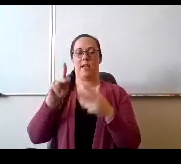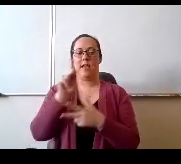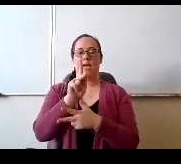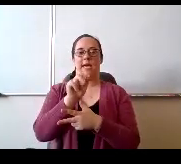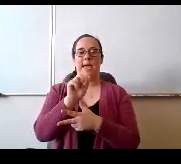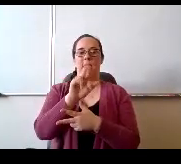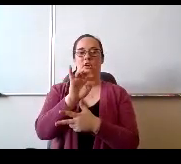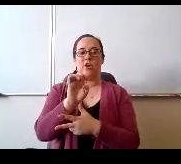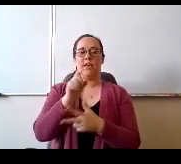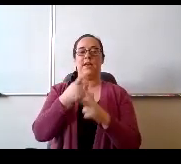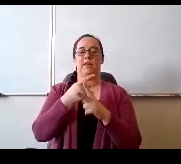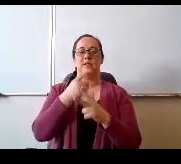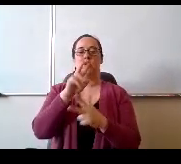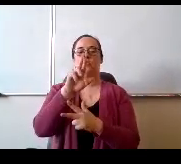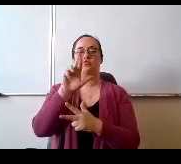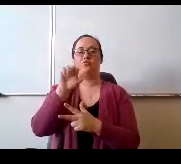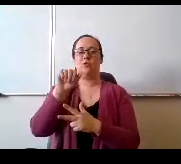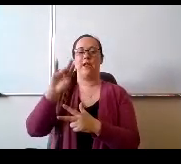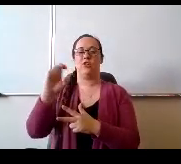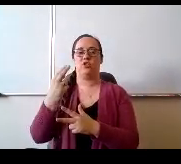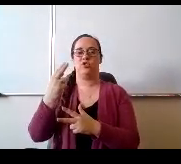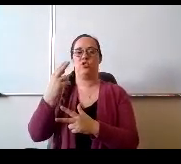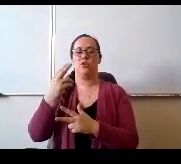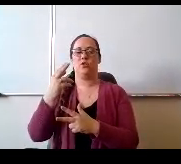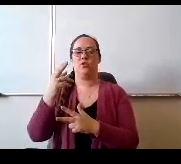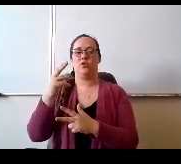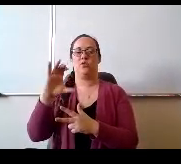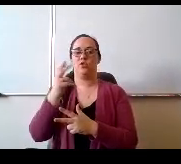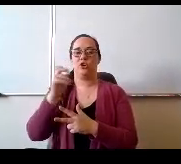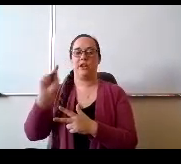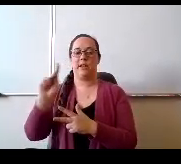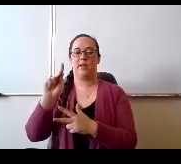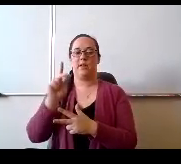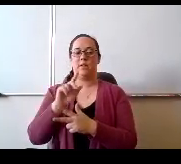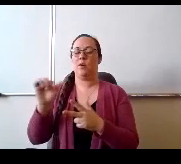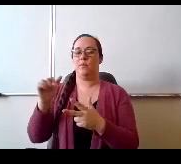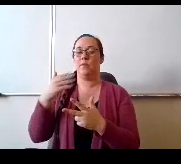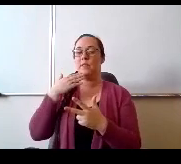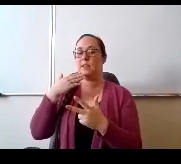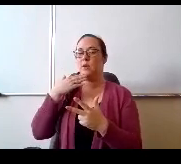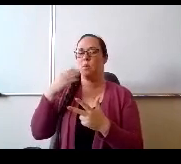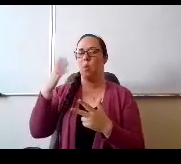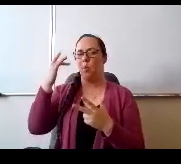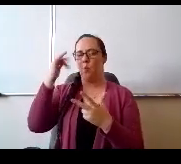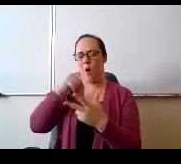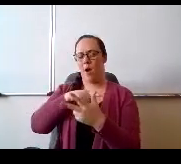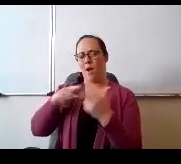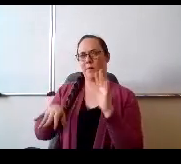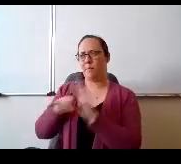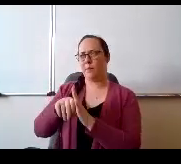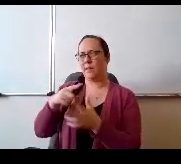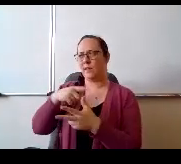Kerry's principle at Ranch Creek left out that Spalding Doctor Field. Yeah, why these three principles?